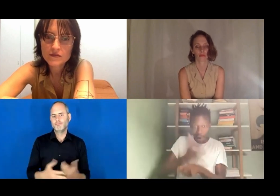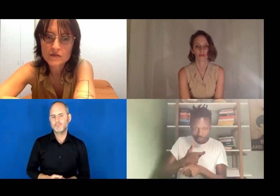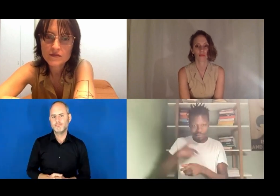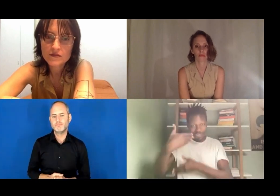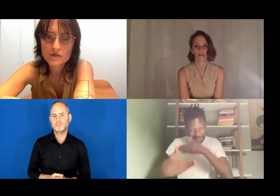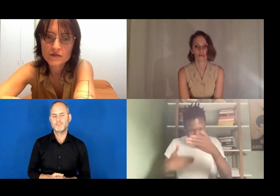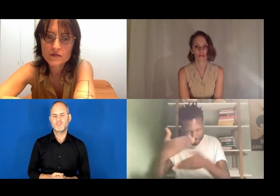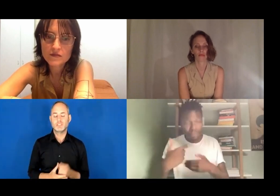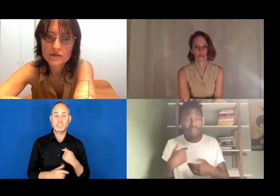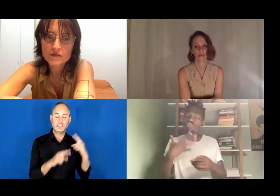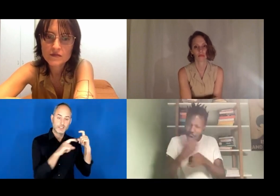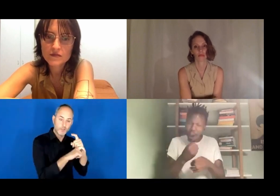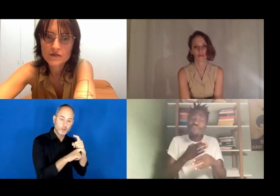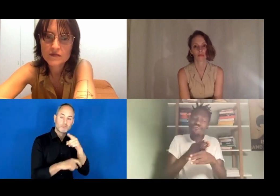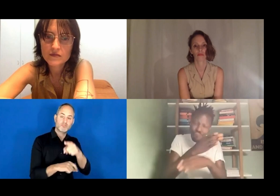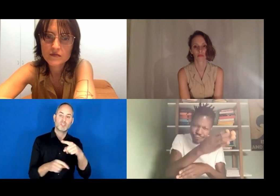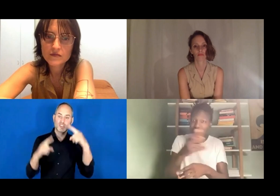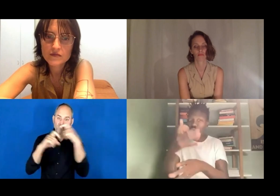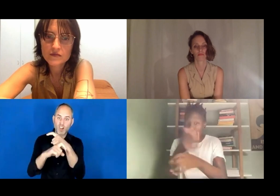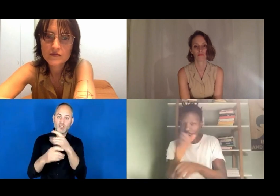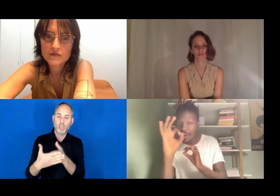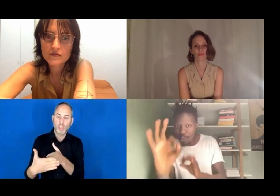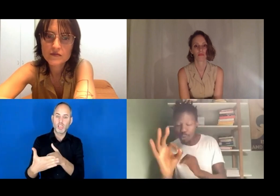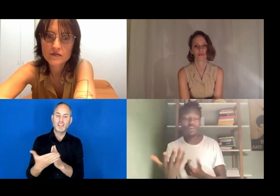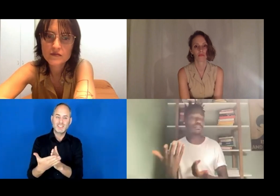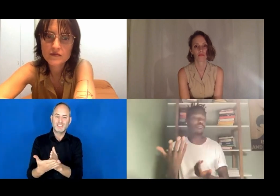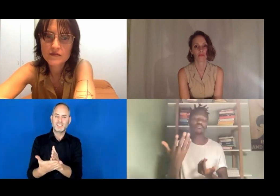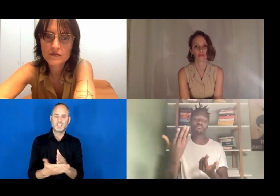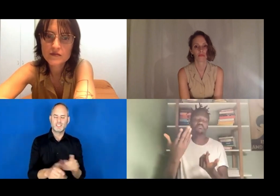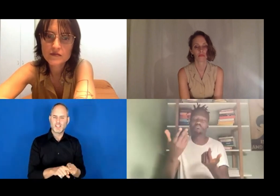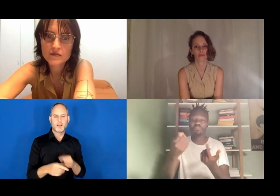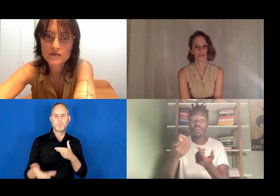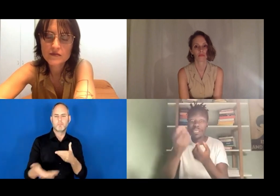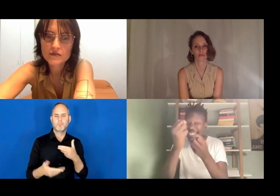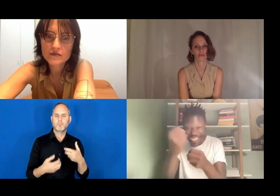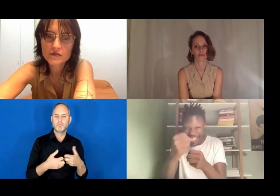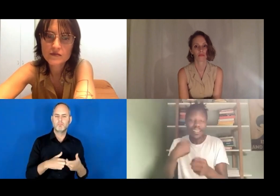But as I said before, you know, it isn't my responsibility to make sure everything is working.